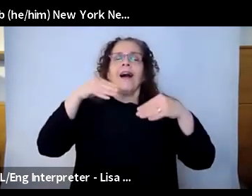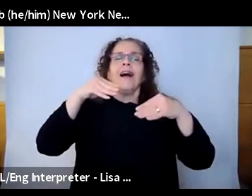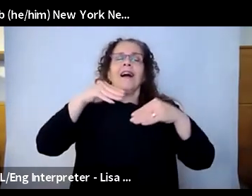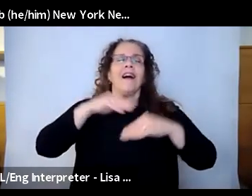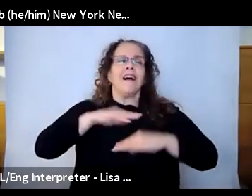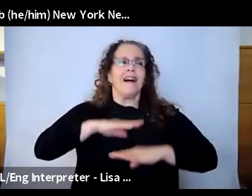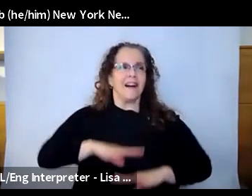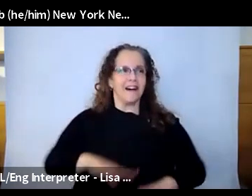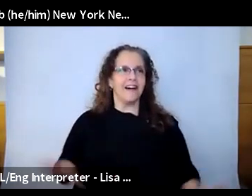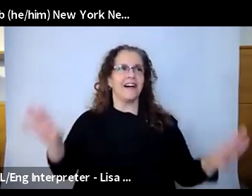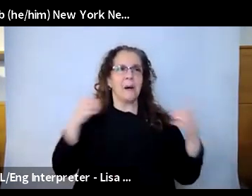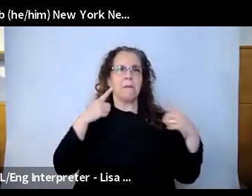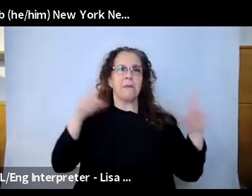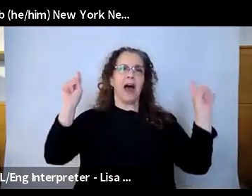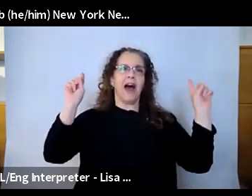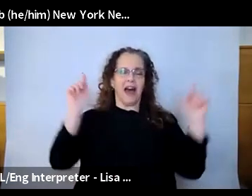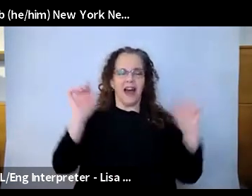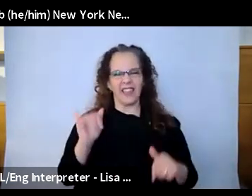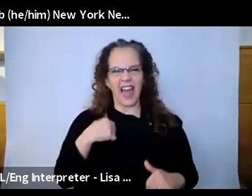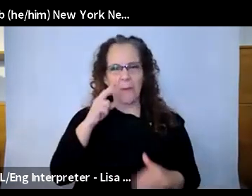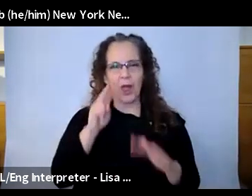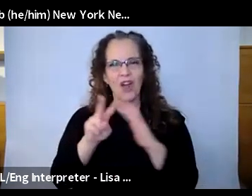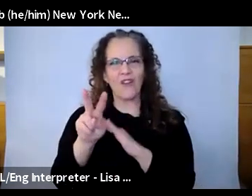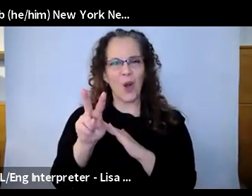there's a long way, in my own view of this, there's a long